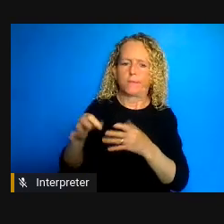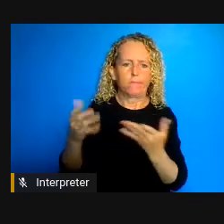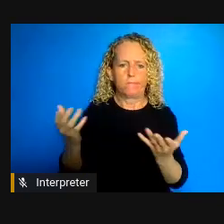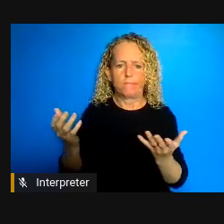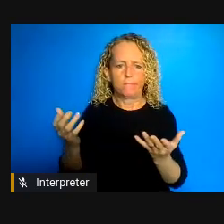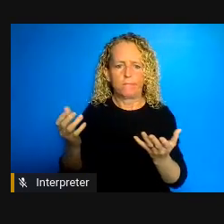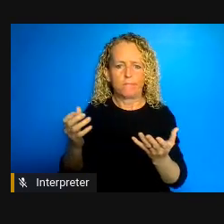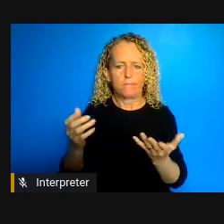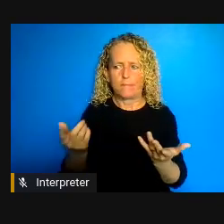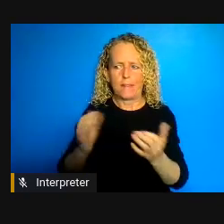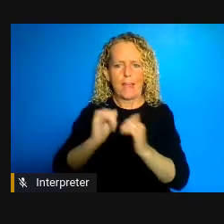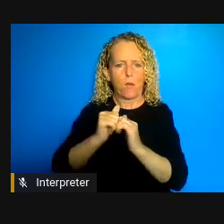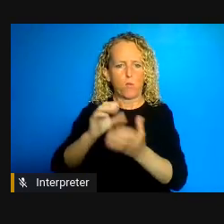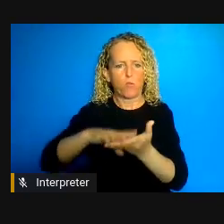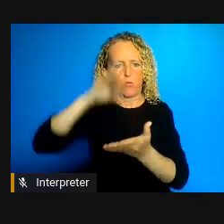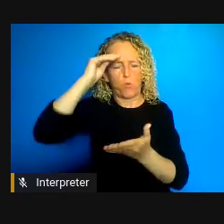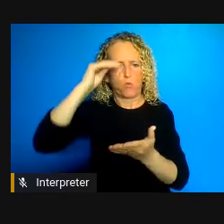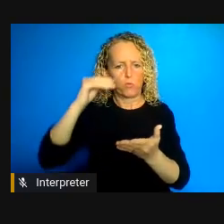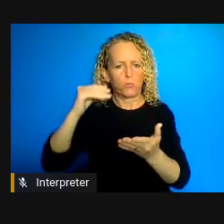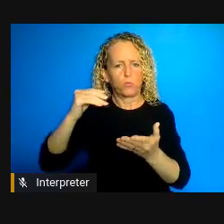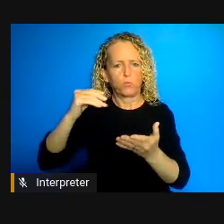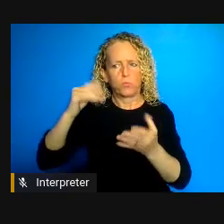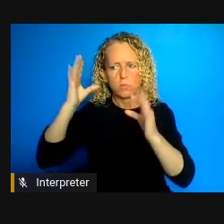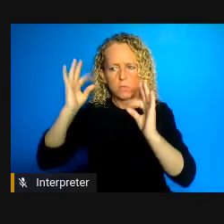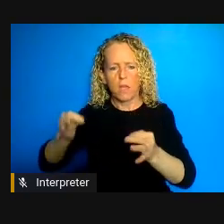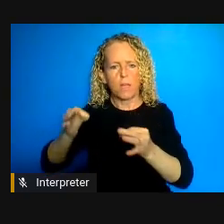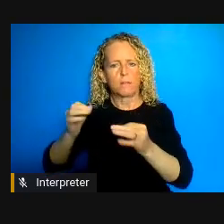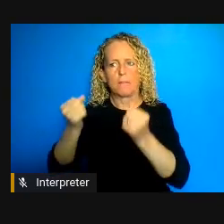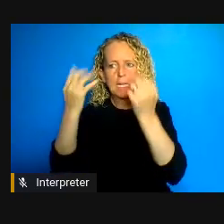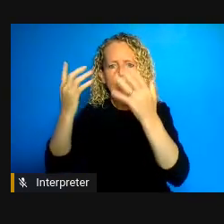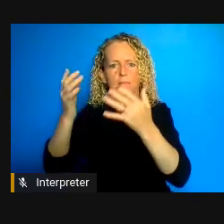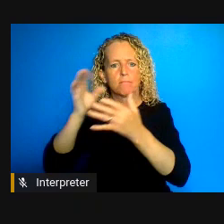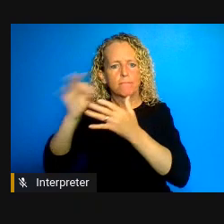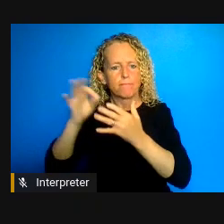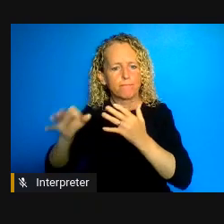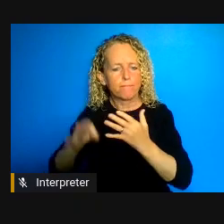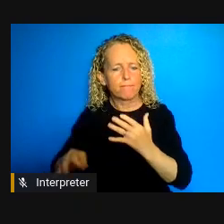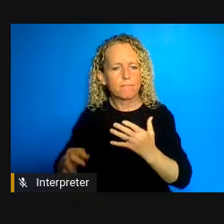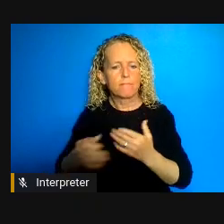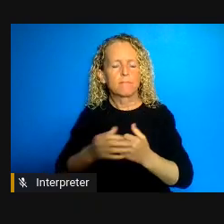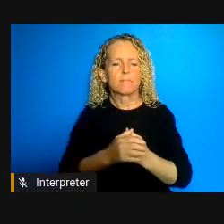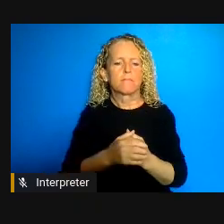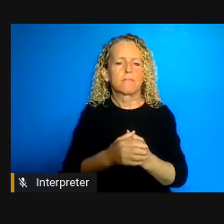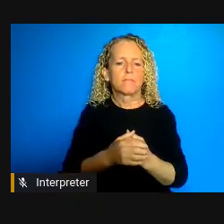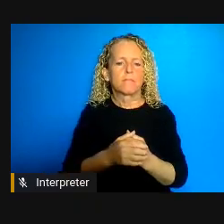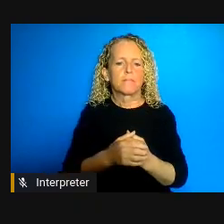what you have for breakfast or where and with whom you can live and that takes me